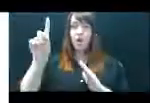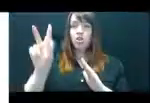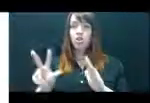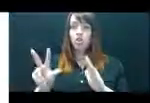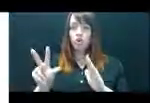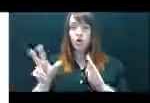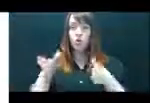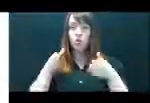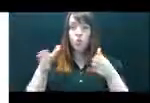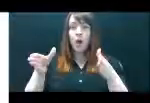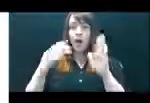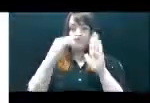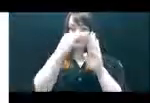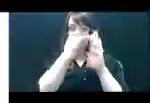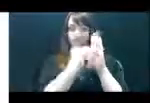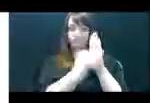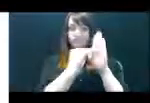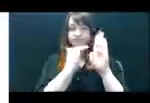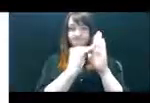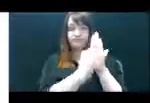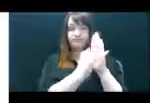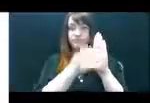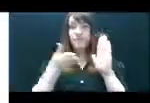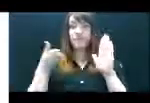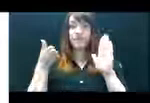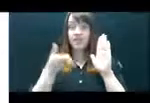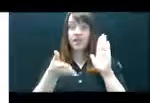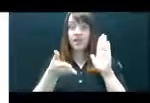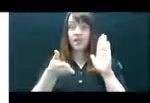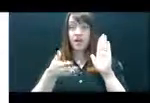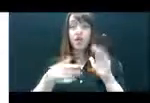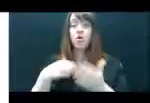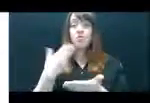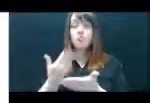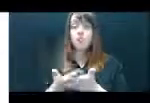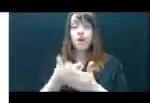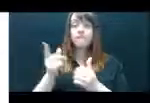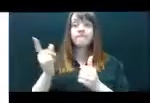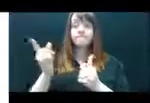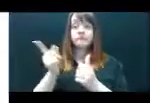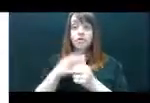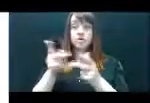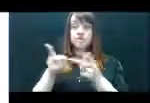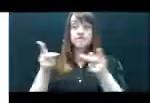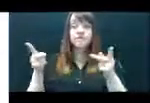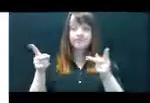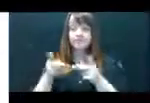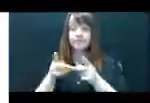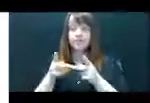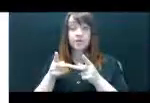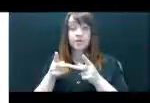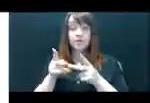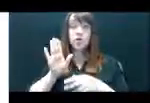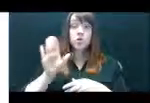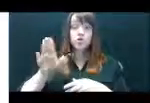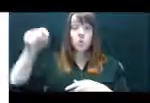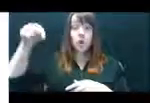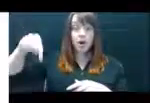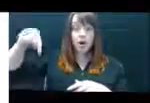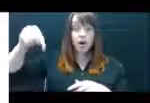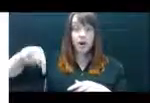already used the down arrow key or mouse to get to the first field, you should do so now.